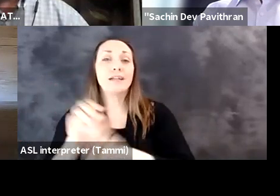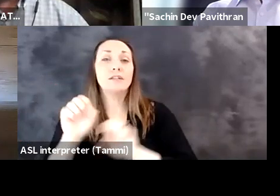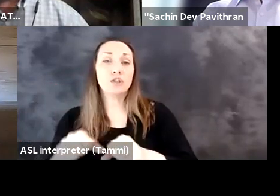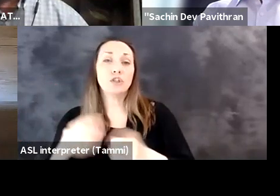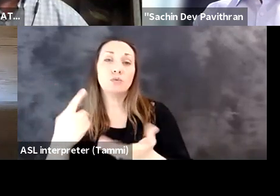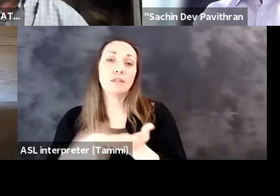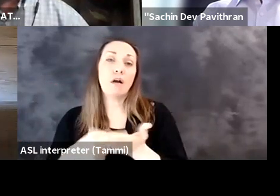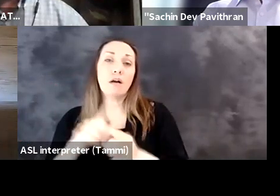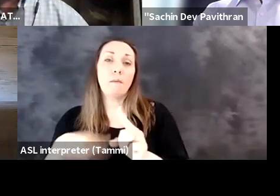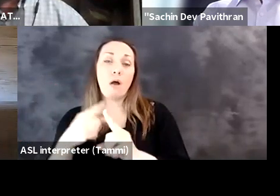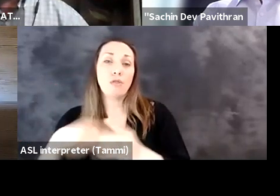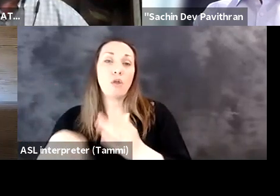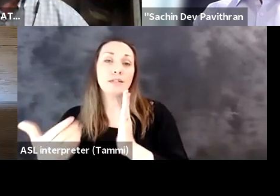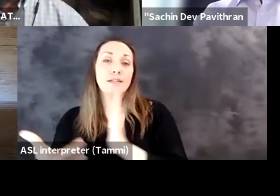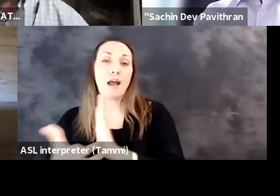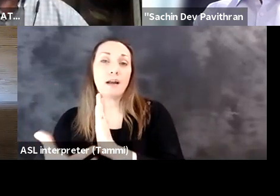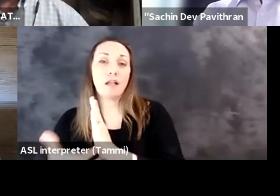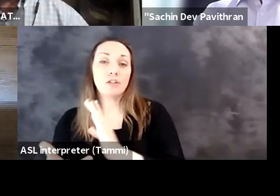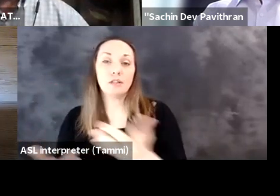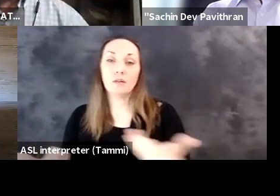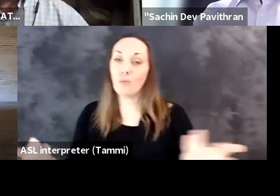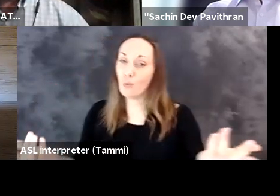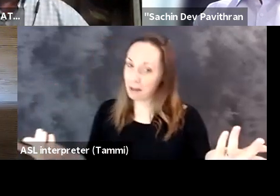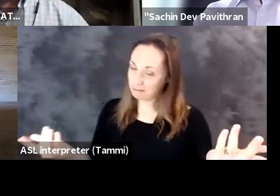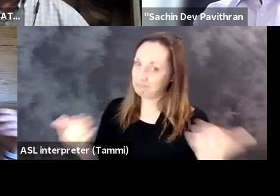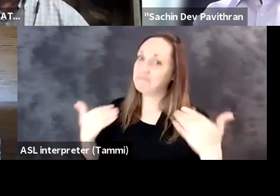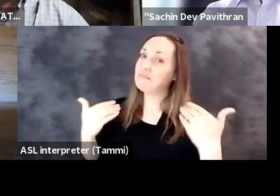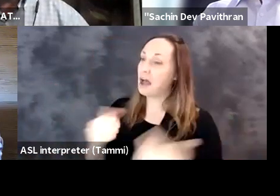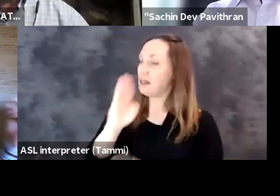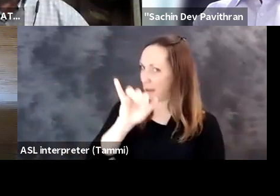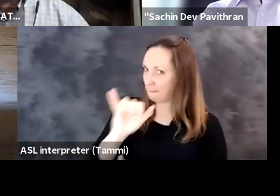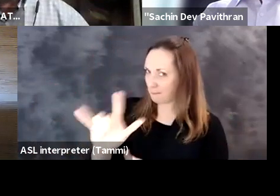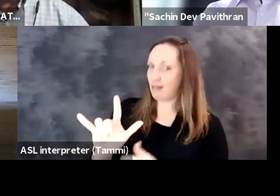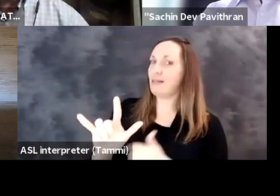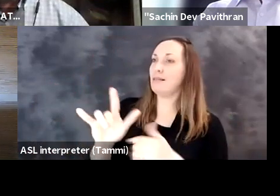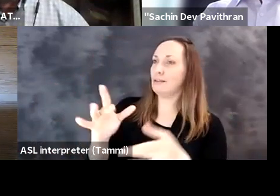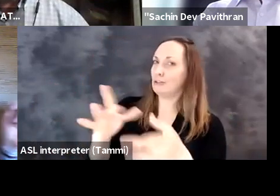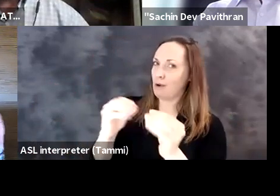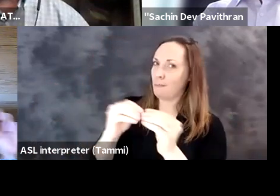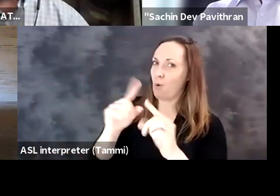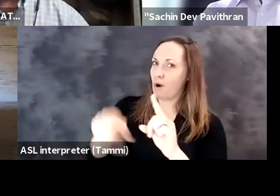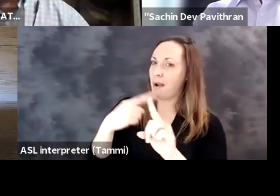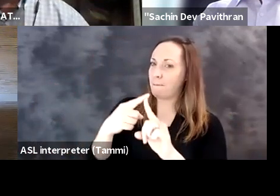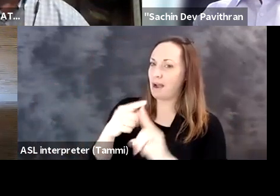And what are the pros and cons or what advice could you give around those technologies?